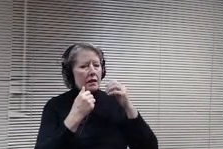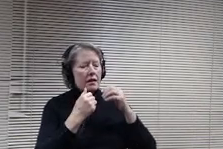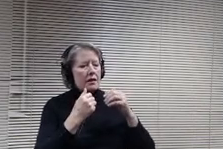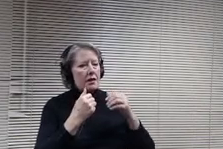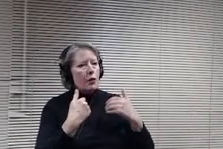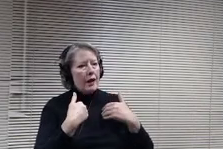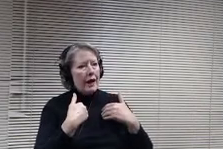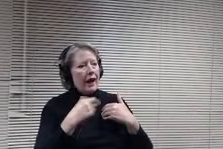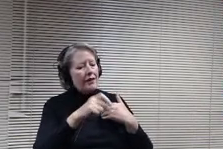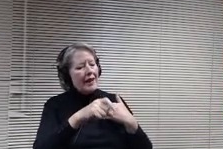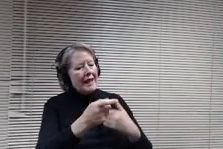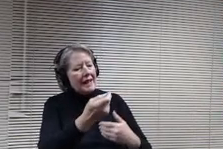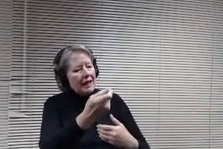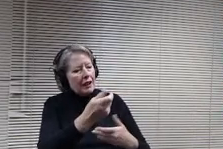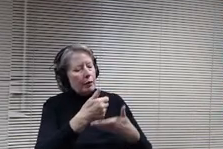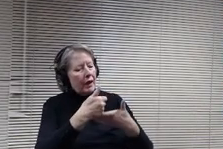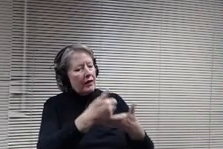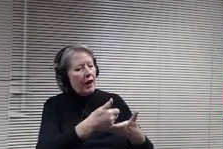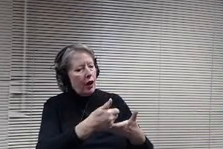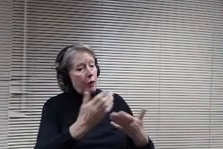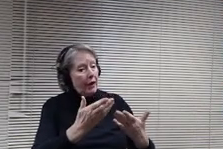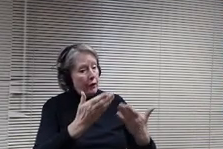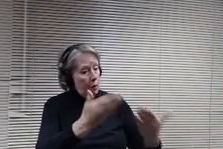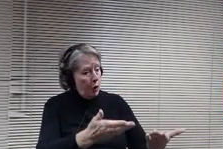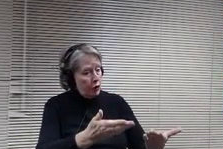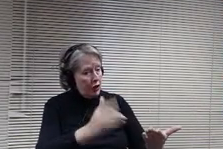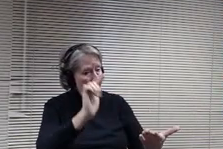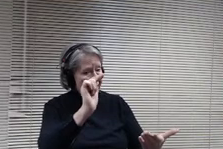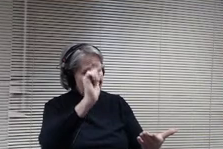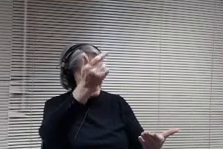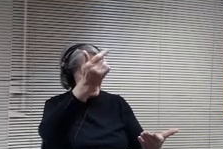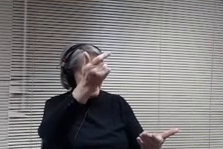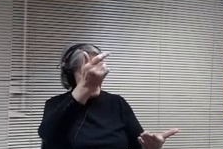procedurally so we have a motion on the table that has been